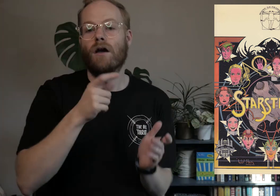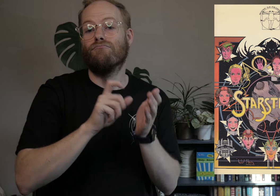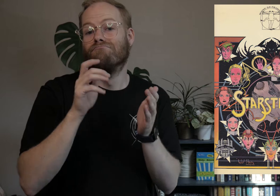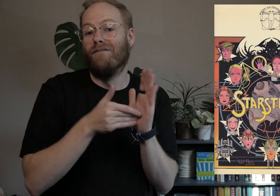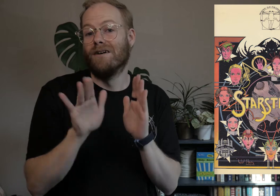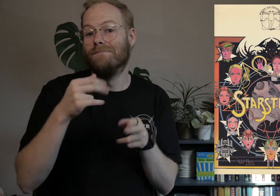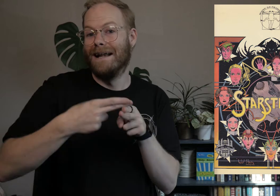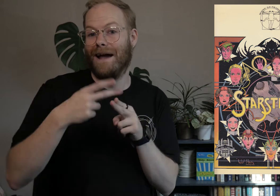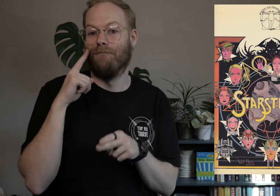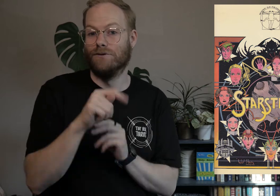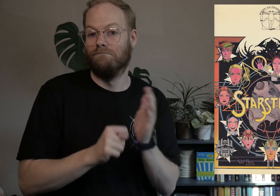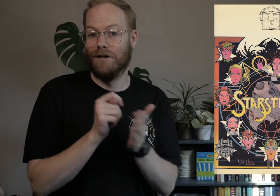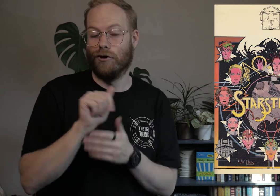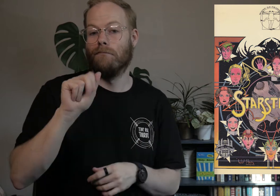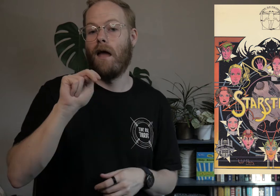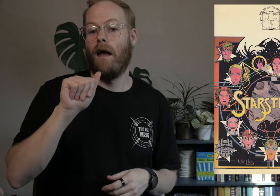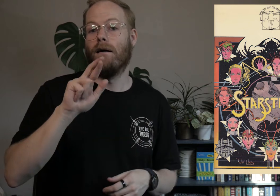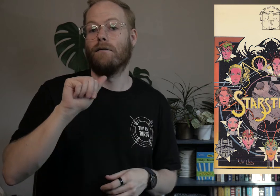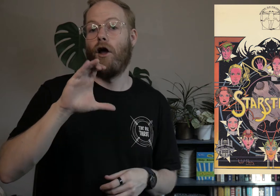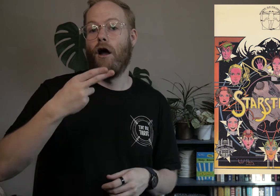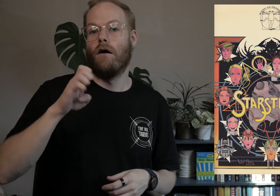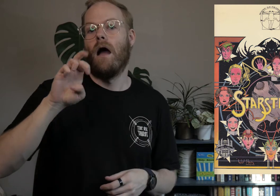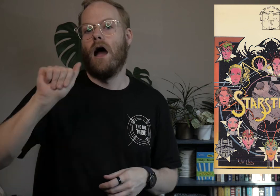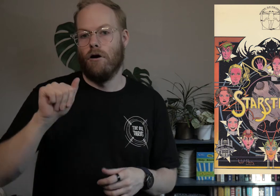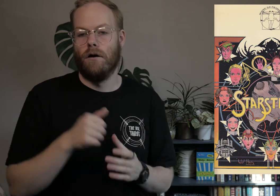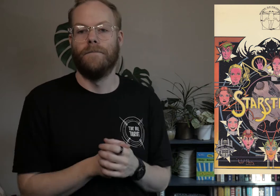and that’s reflected by the name for this time period, AnarchEra.